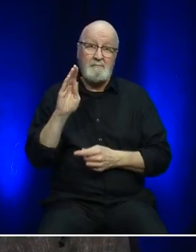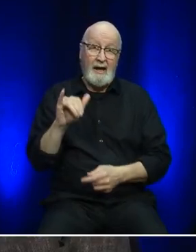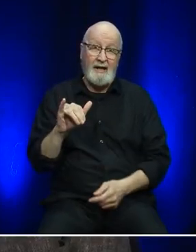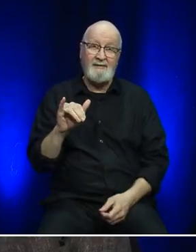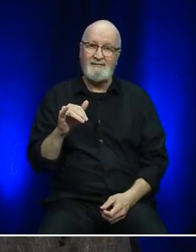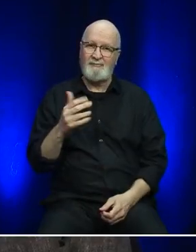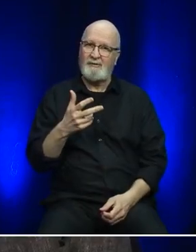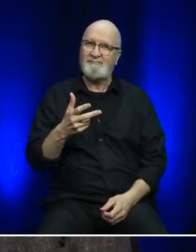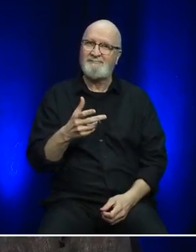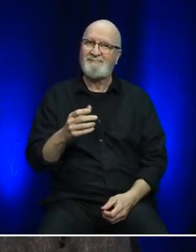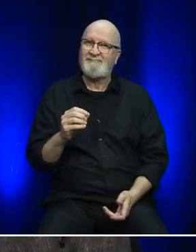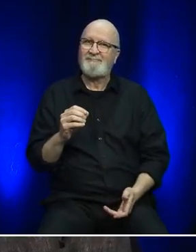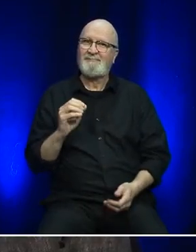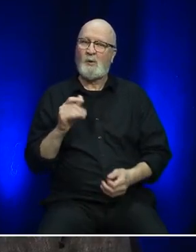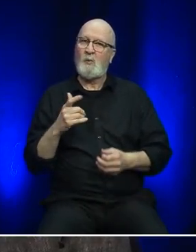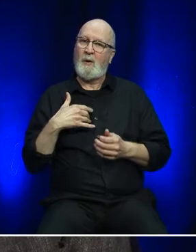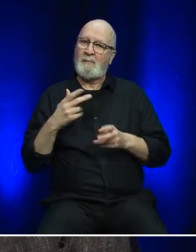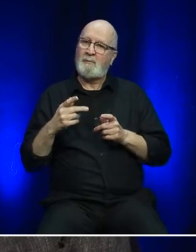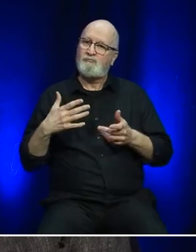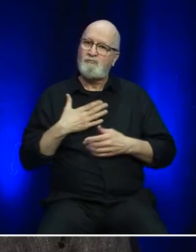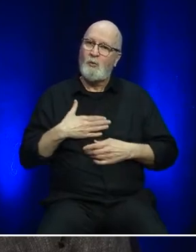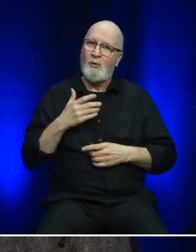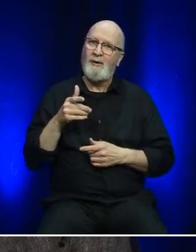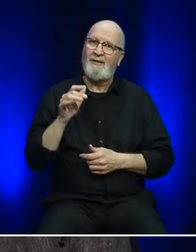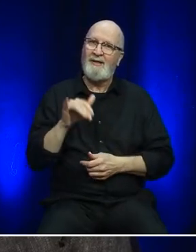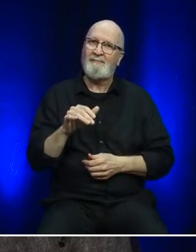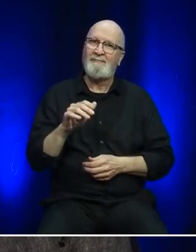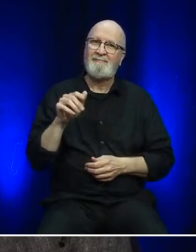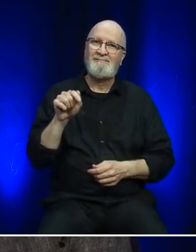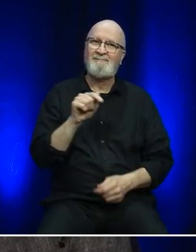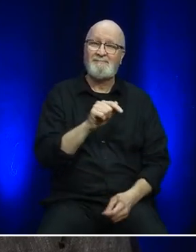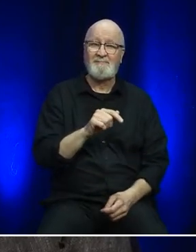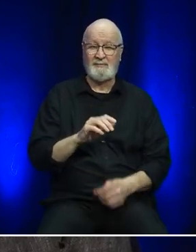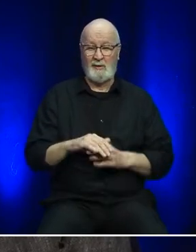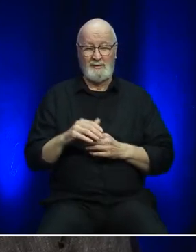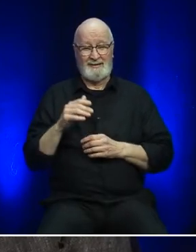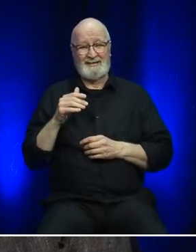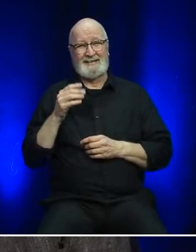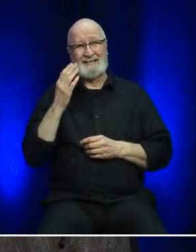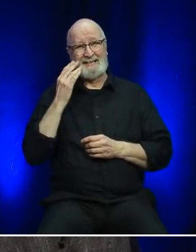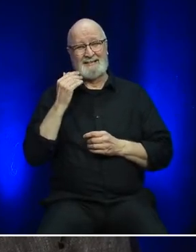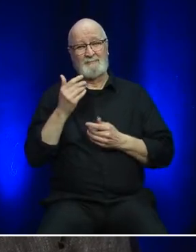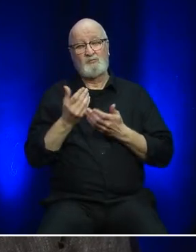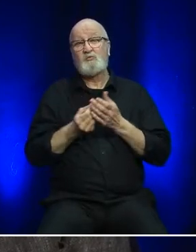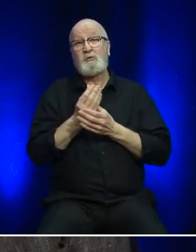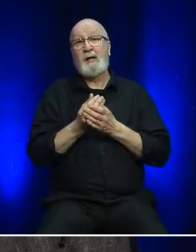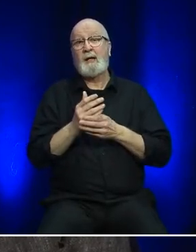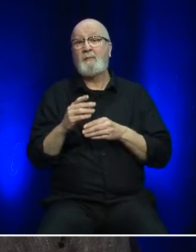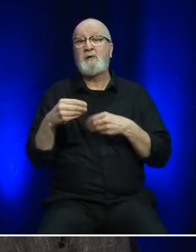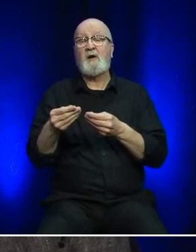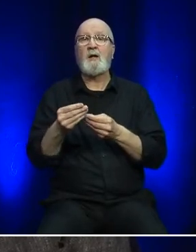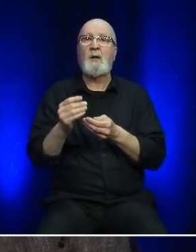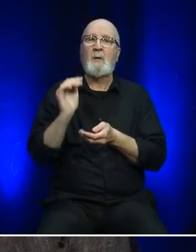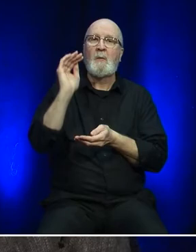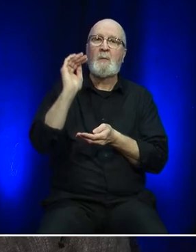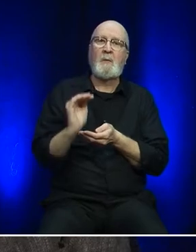Just prior to the end of the fiscal year, we launched a 22 percent spring discount campaign in